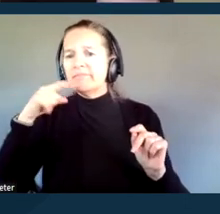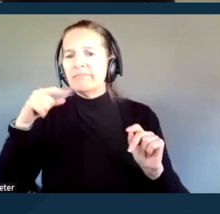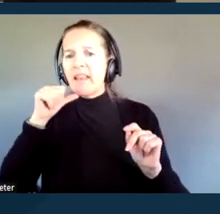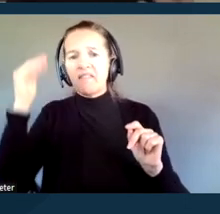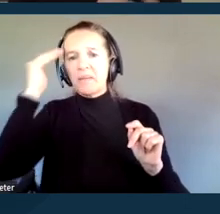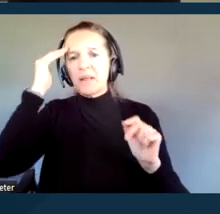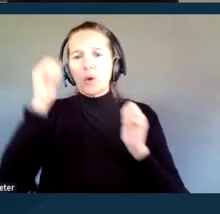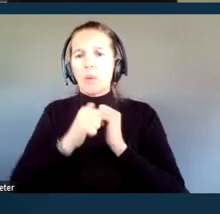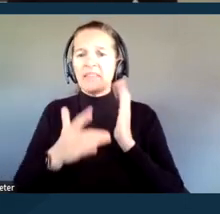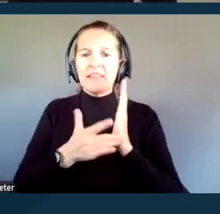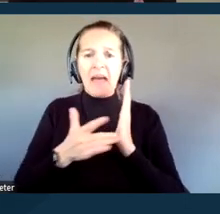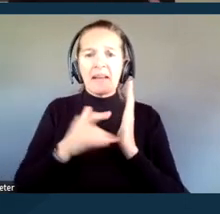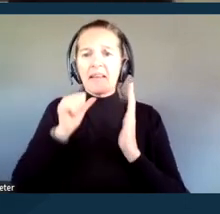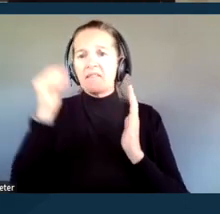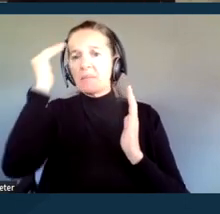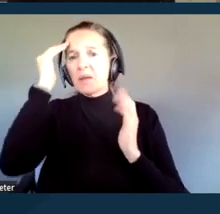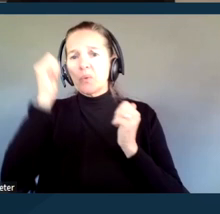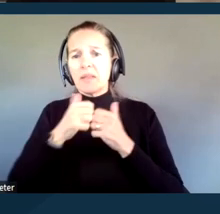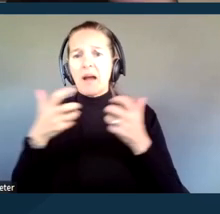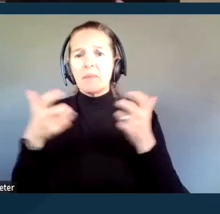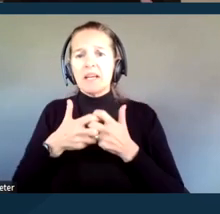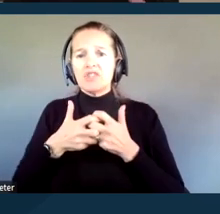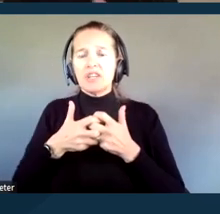are not as familiar with the terminology,